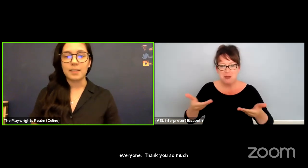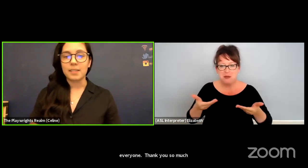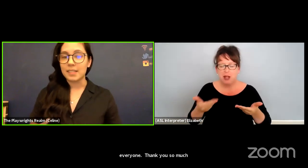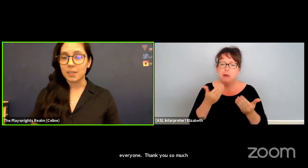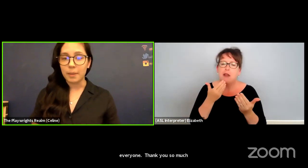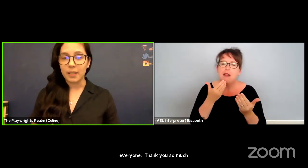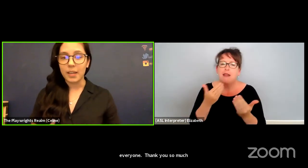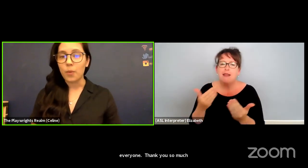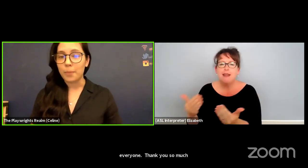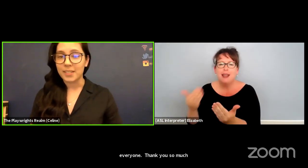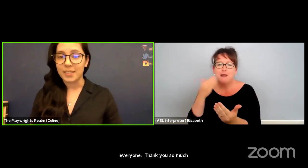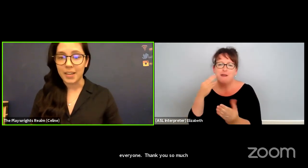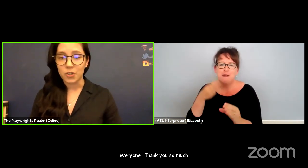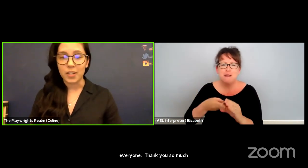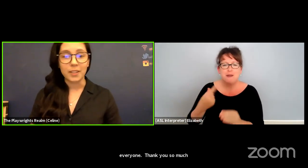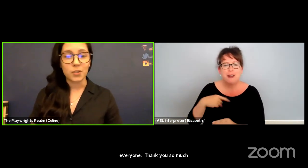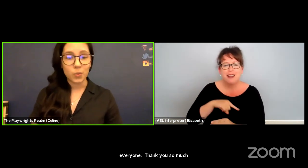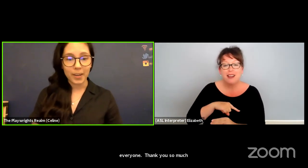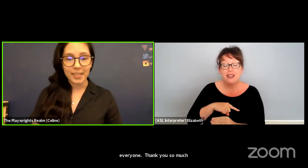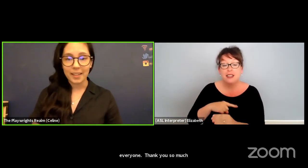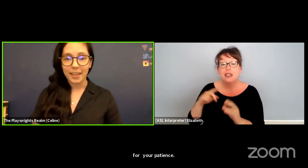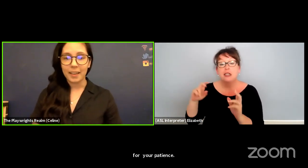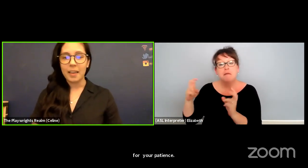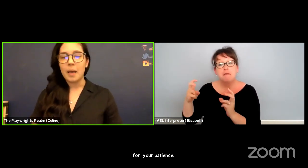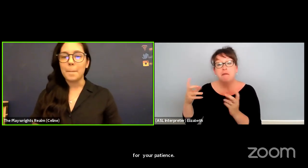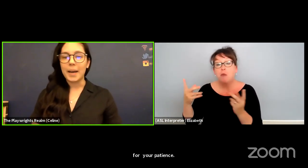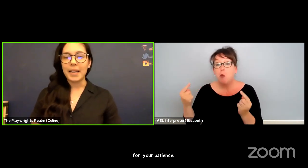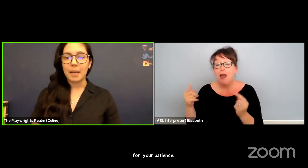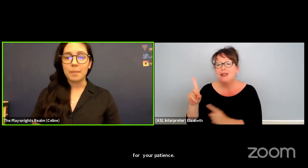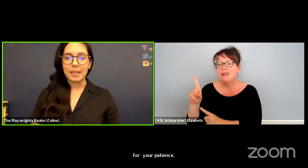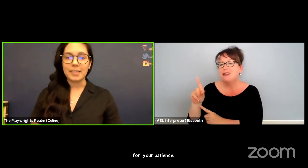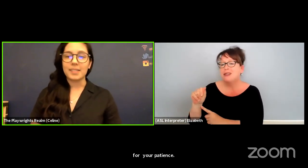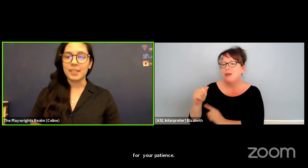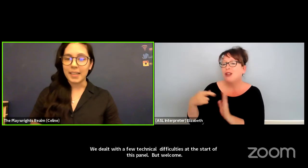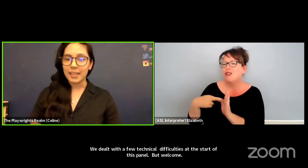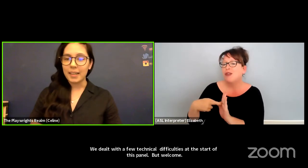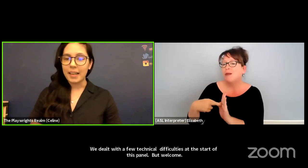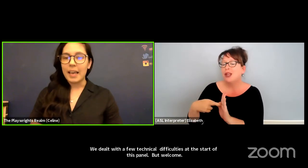This is disability representation in storytelling. My name is Celine